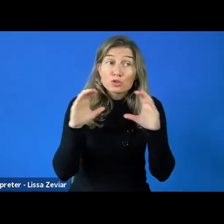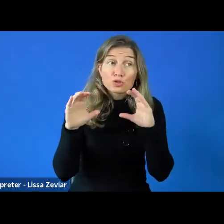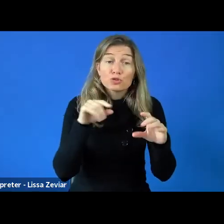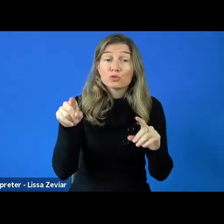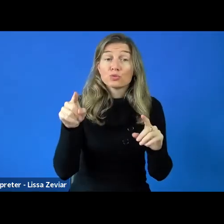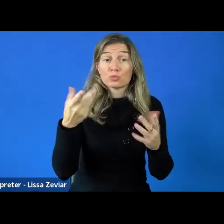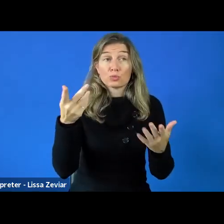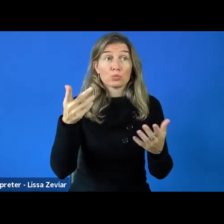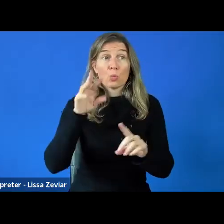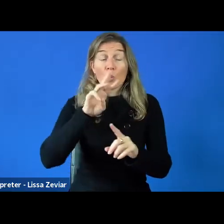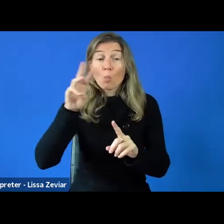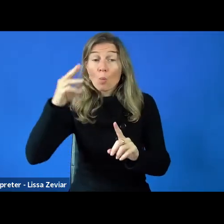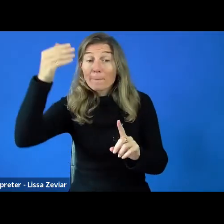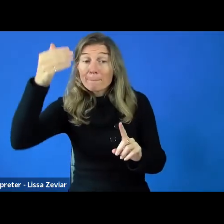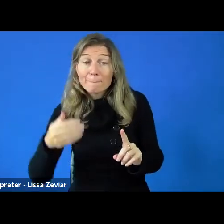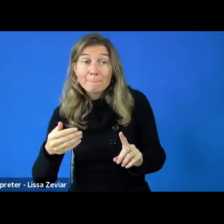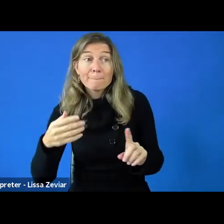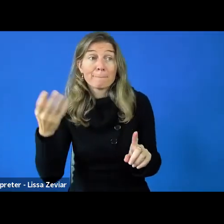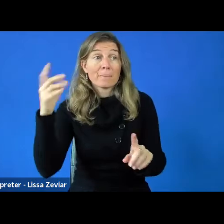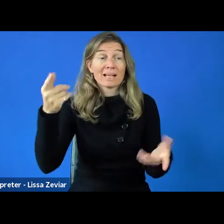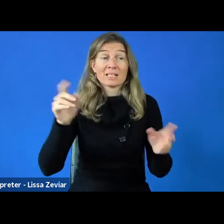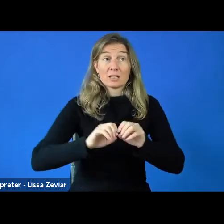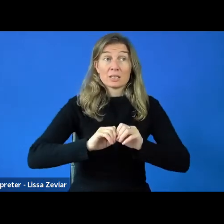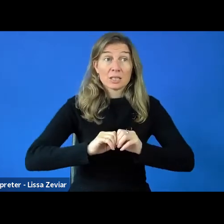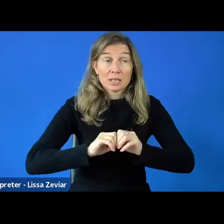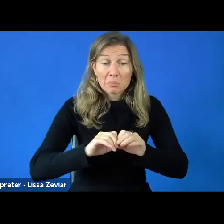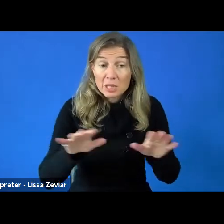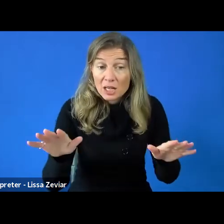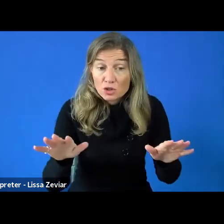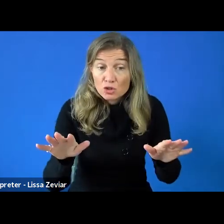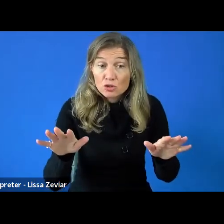in the dissemination, whenever you meet someone